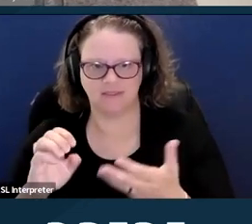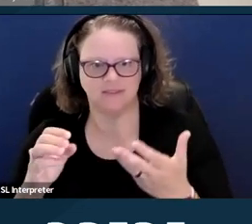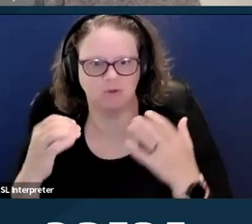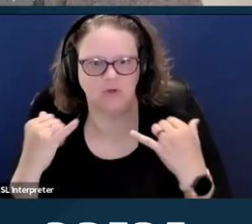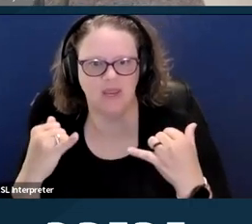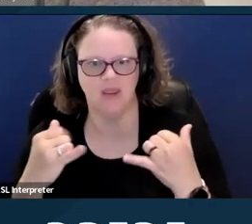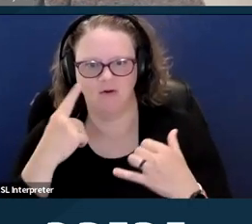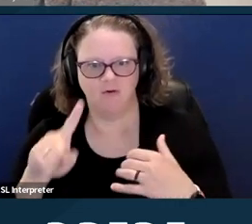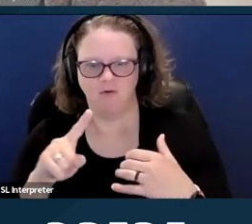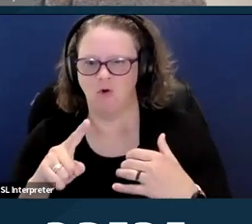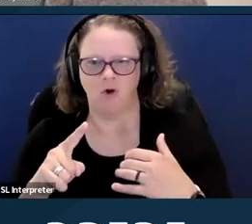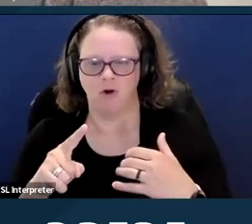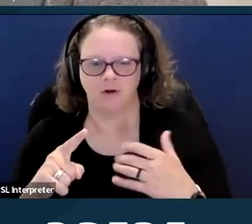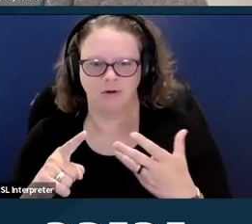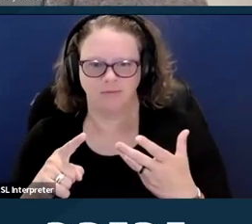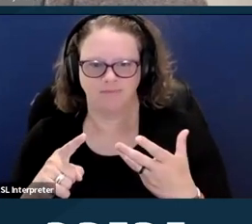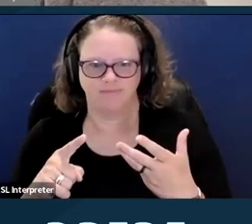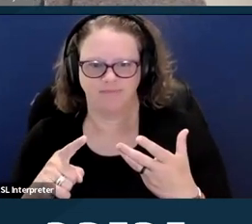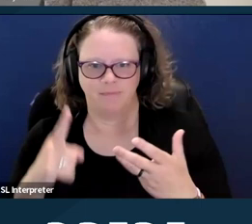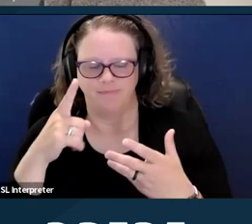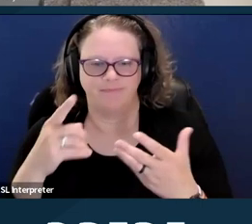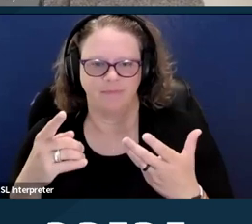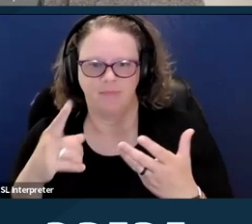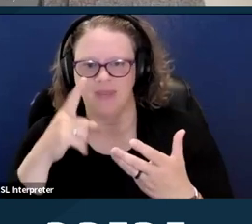to decide the issue on the merits.